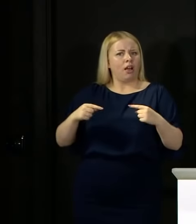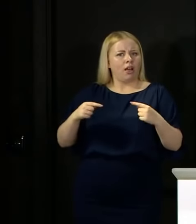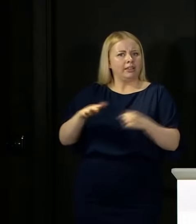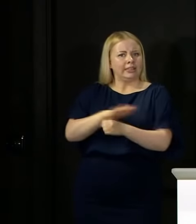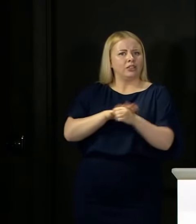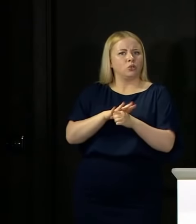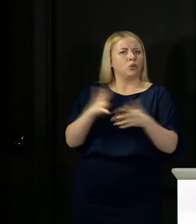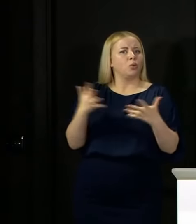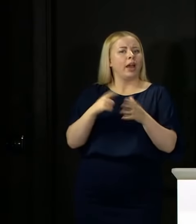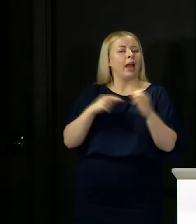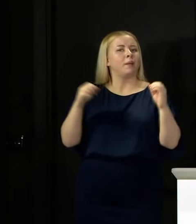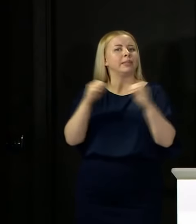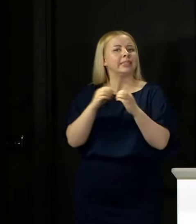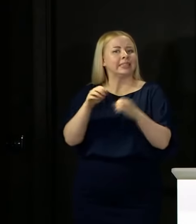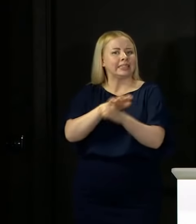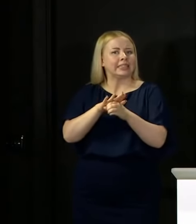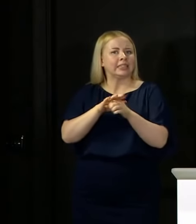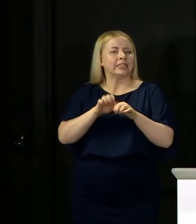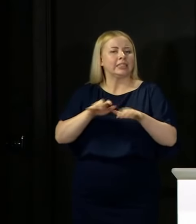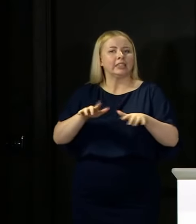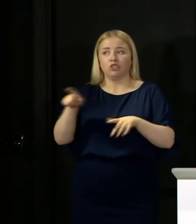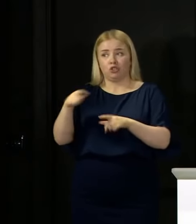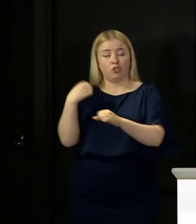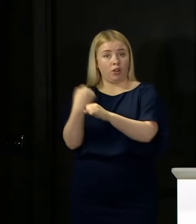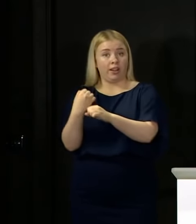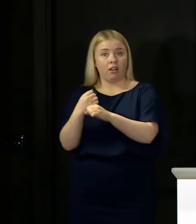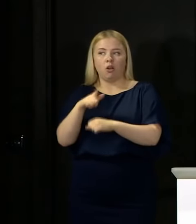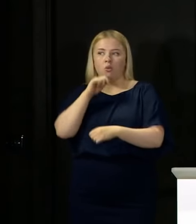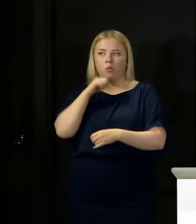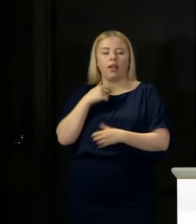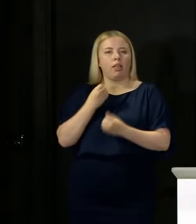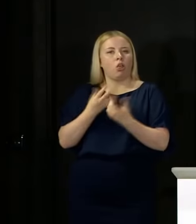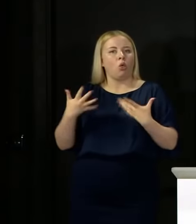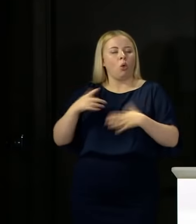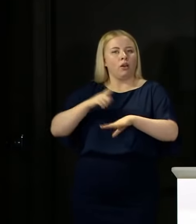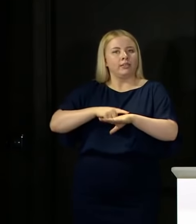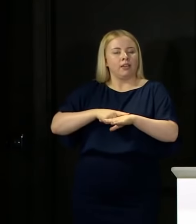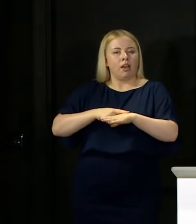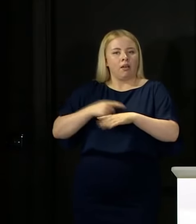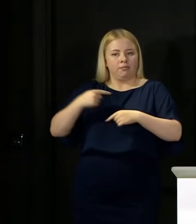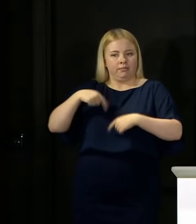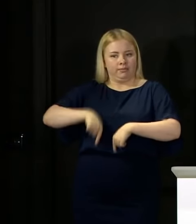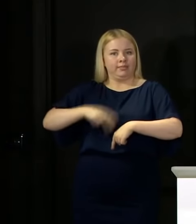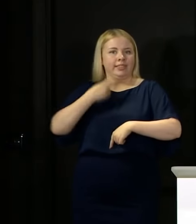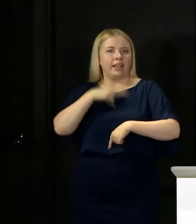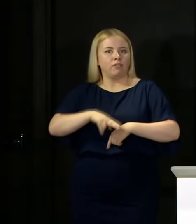And I and Gregor in particular will no doubt spend much of the afternoon discussing some